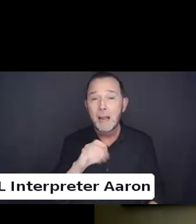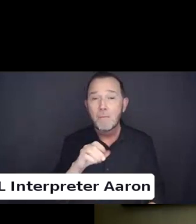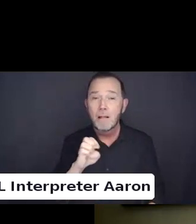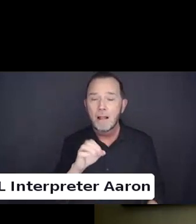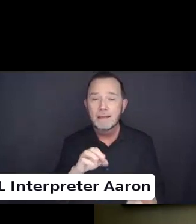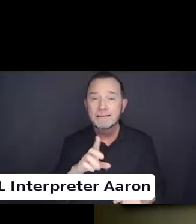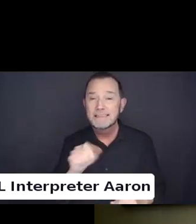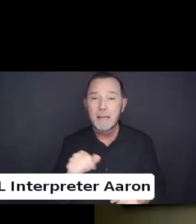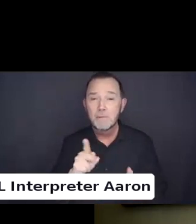Because again.